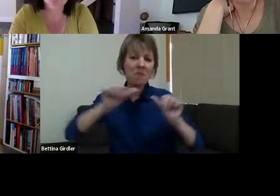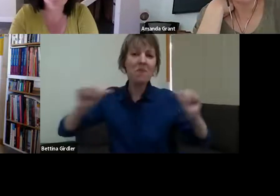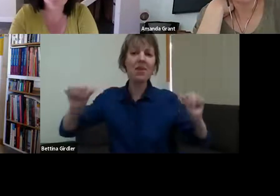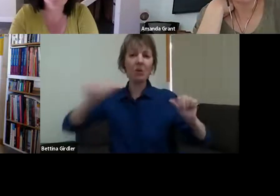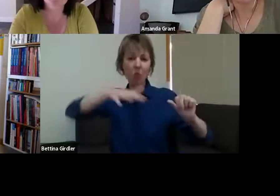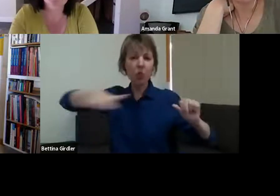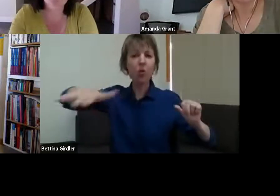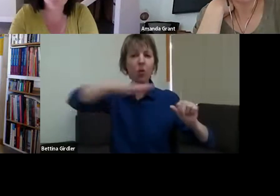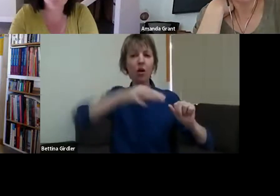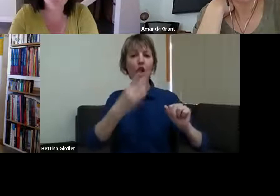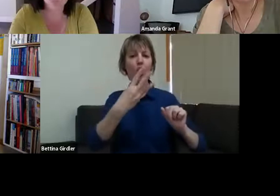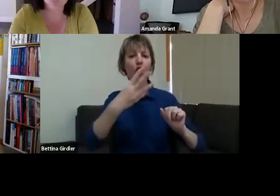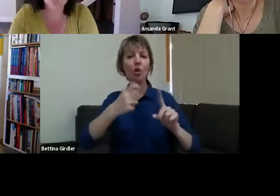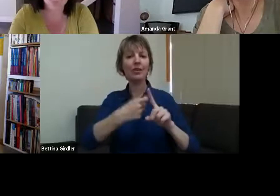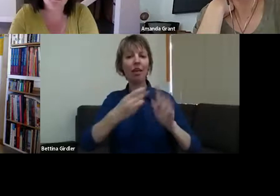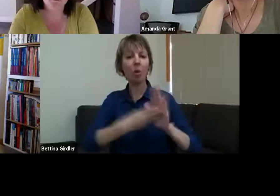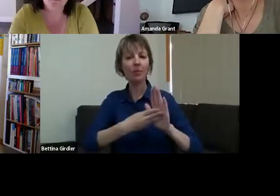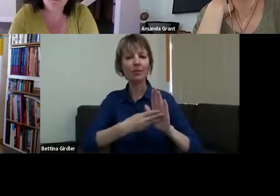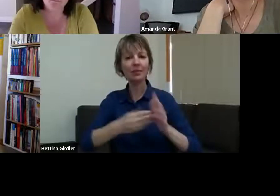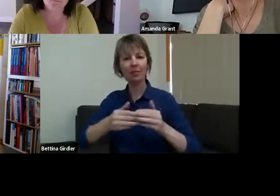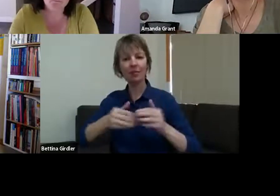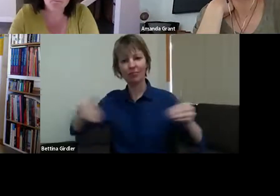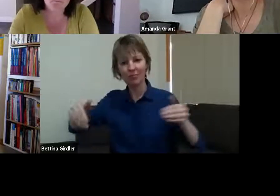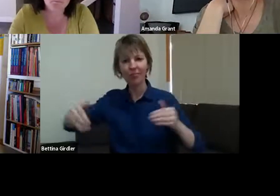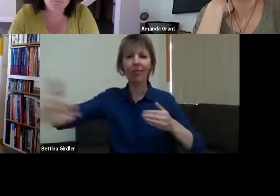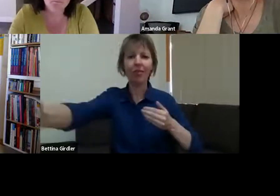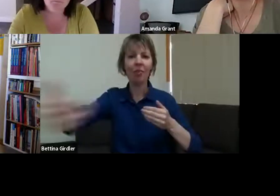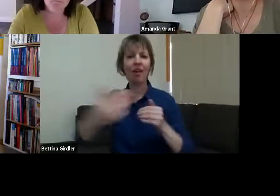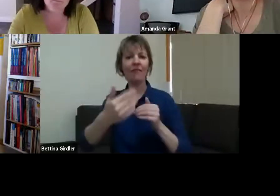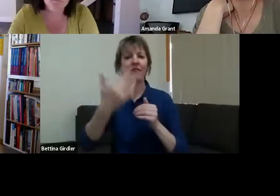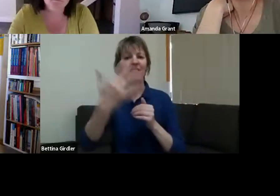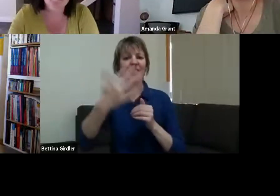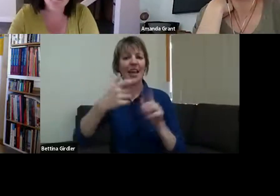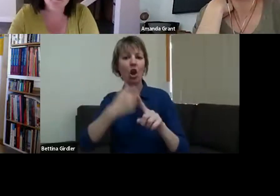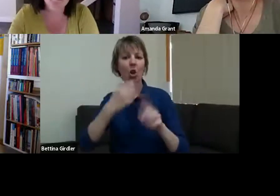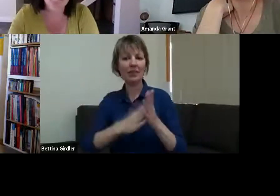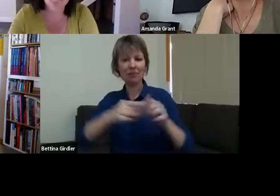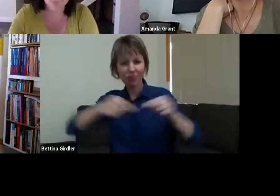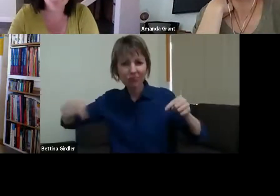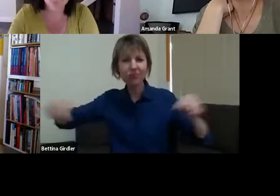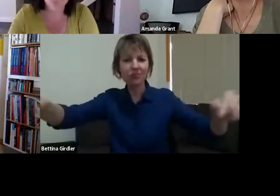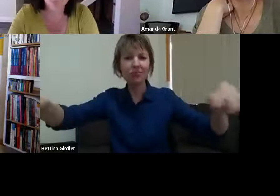something like 30km by 50km. I had a look on Google Earth afterwards to